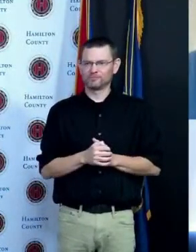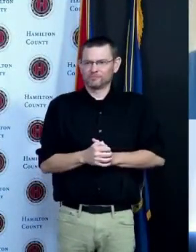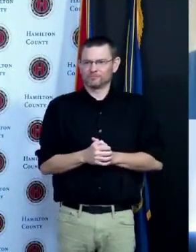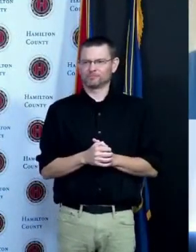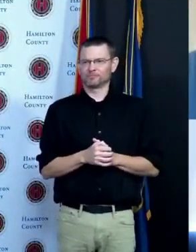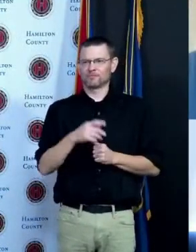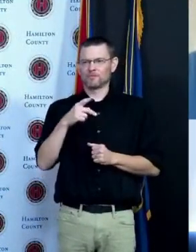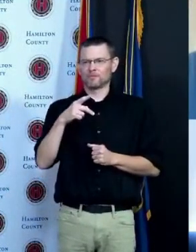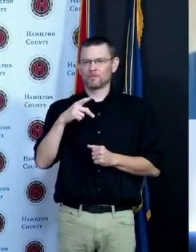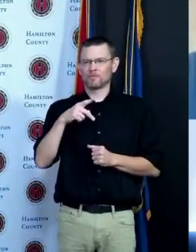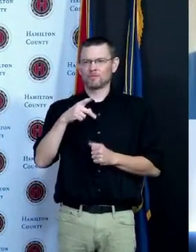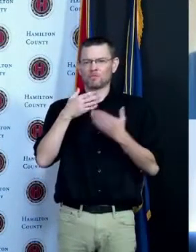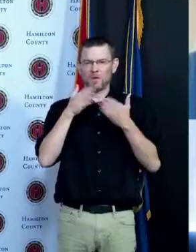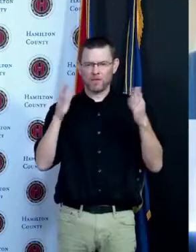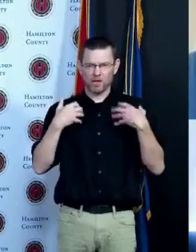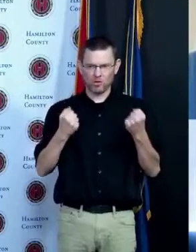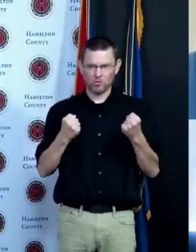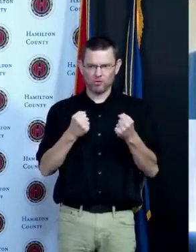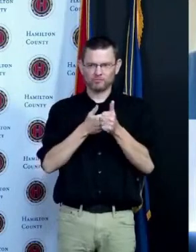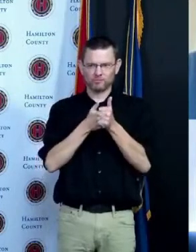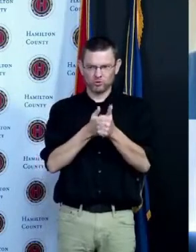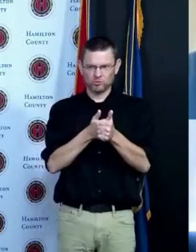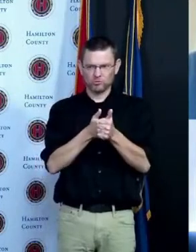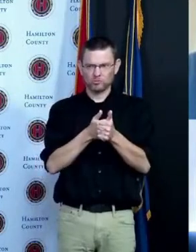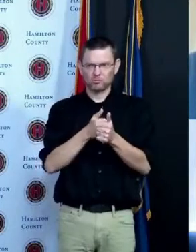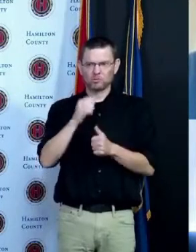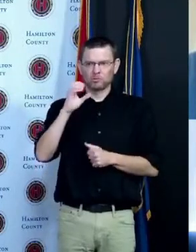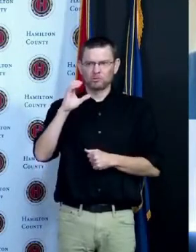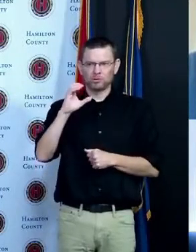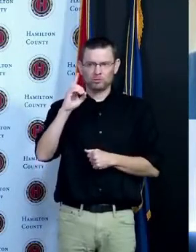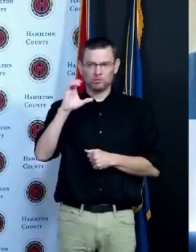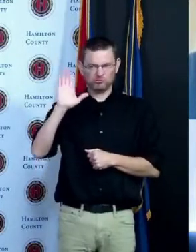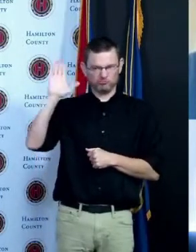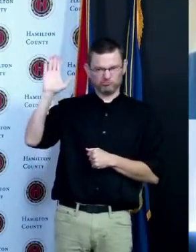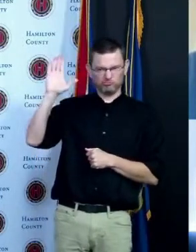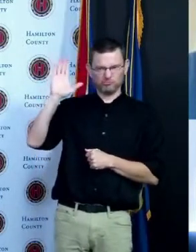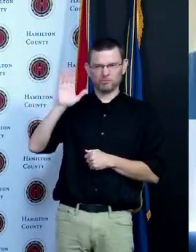for disease control guidance and recommendations they have a wonderful chart on their website that